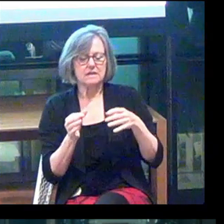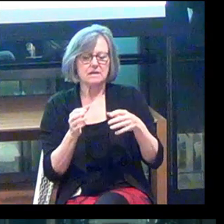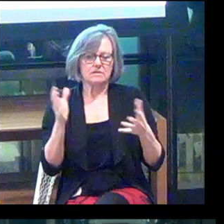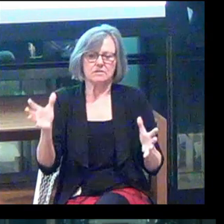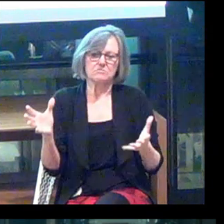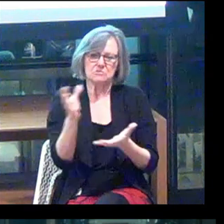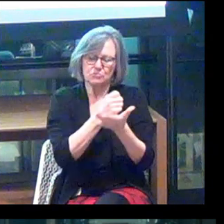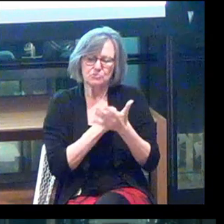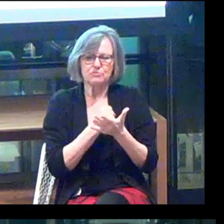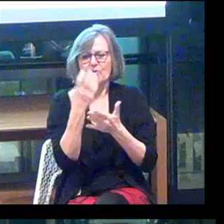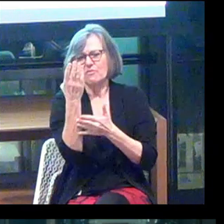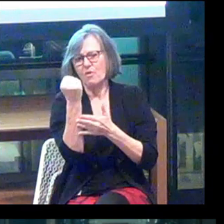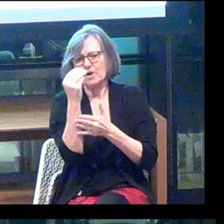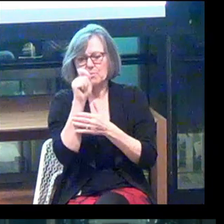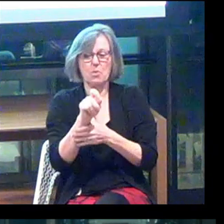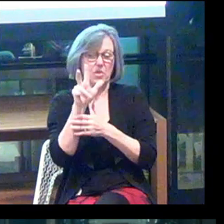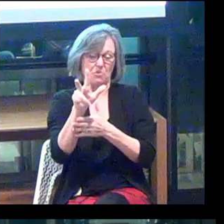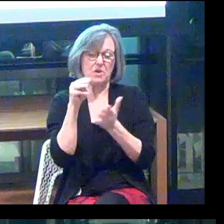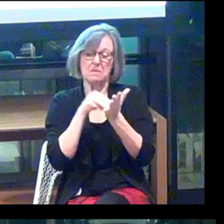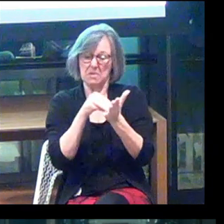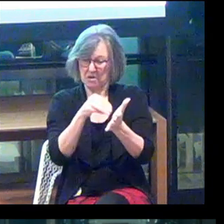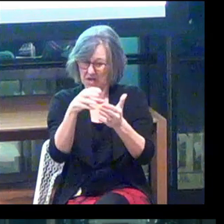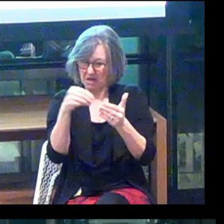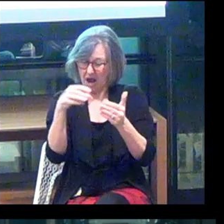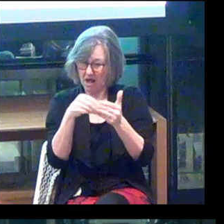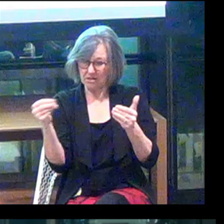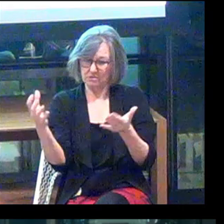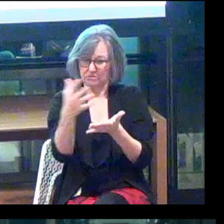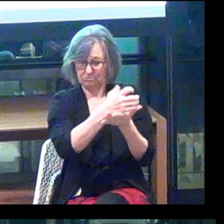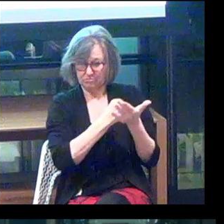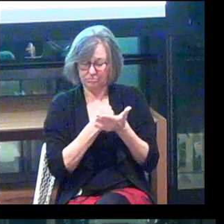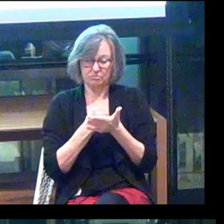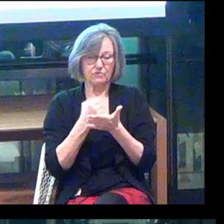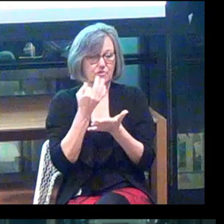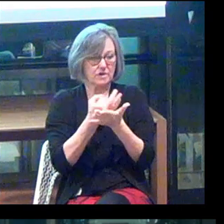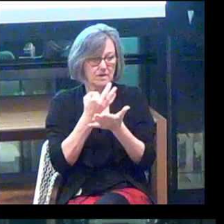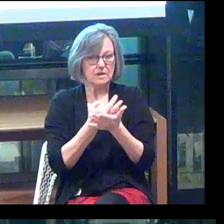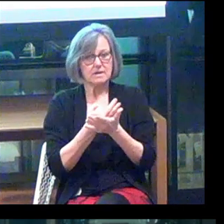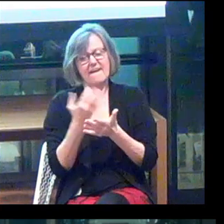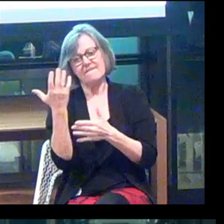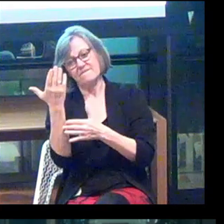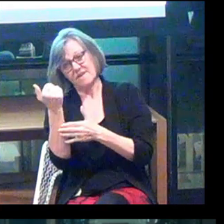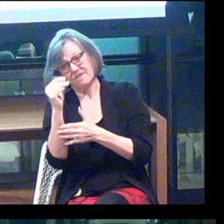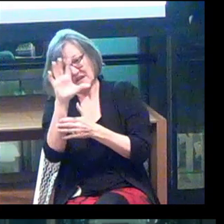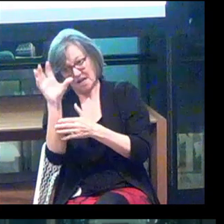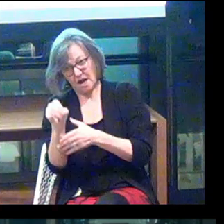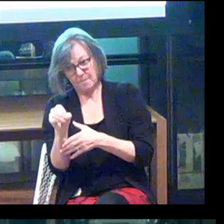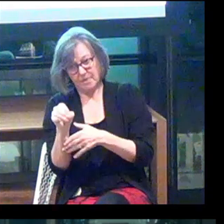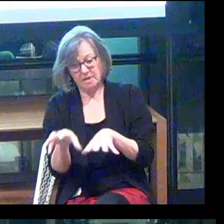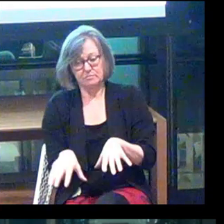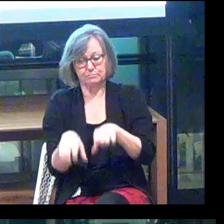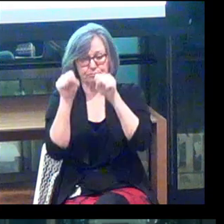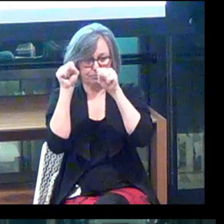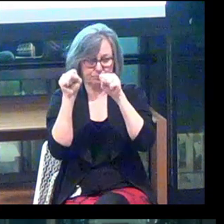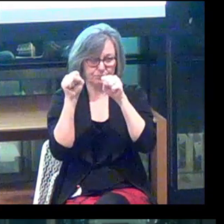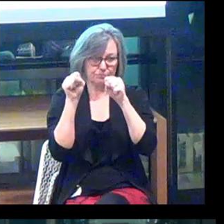of around $14.3 million in financing. And there are at least 15 companies taking this approach.